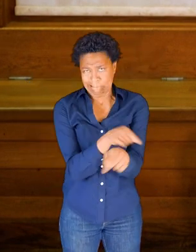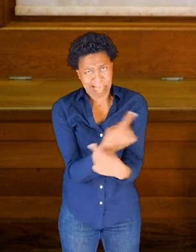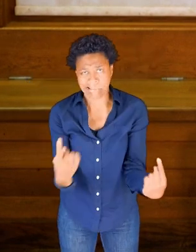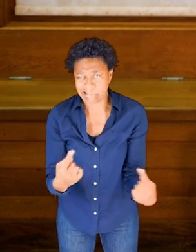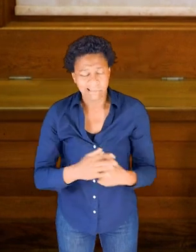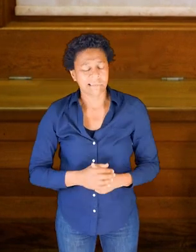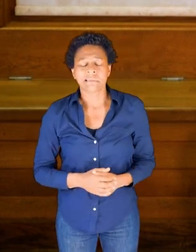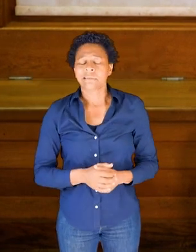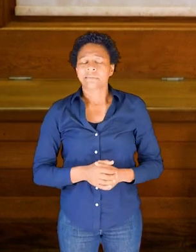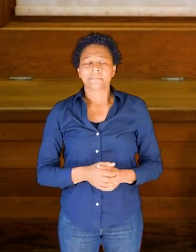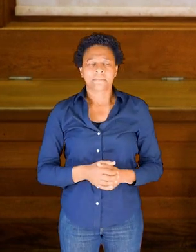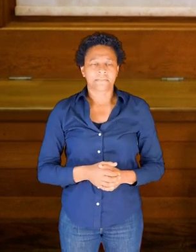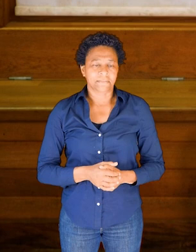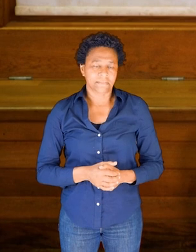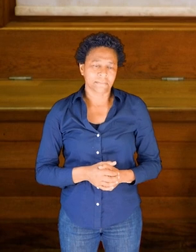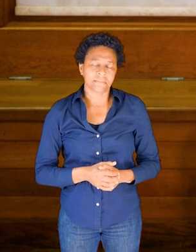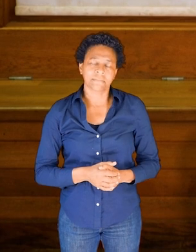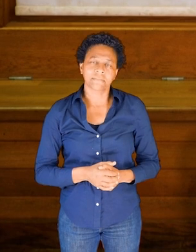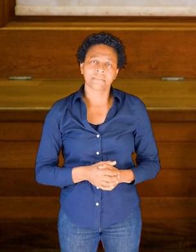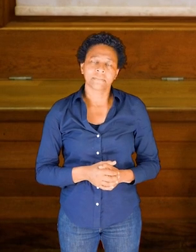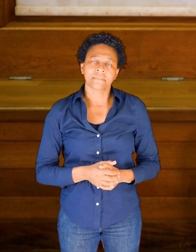Of course, that's impossible.